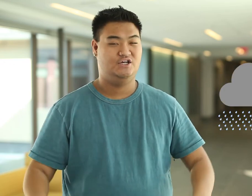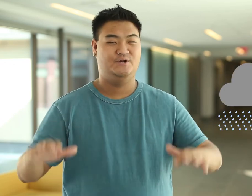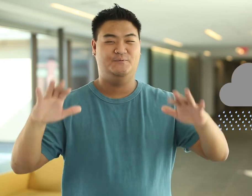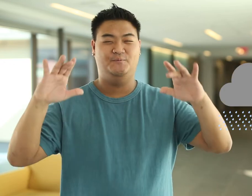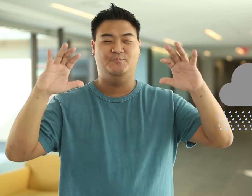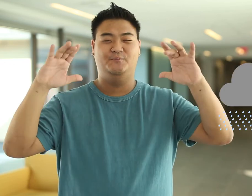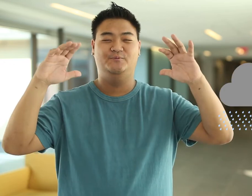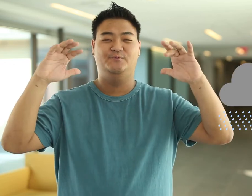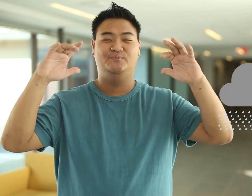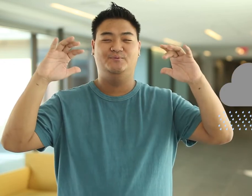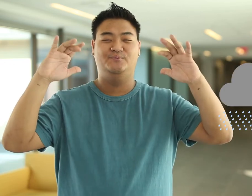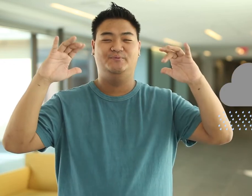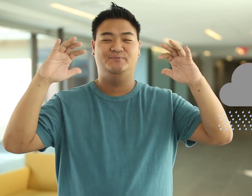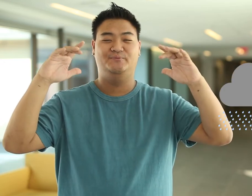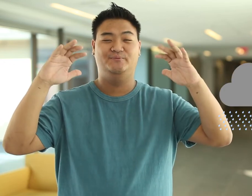Rain (drizzle)